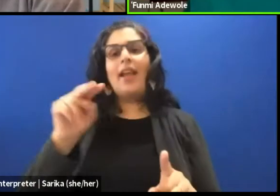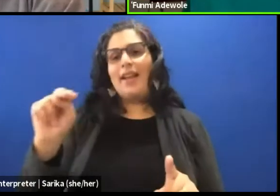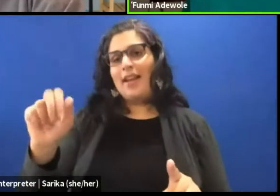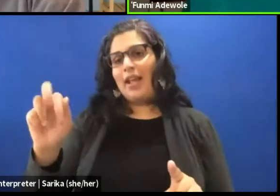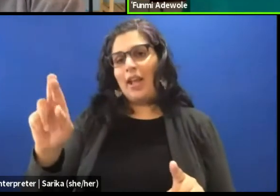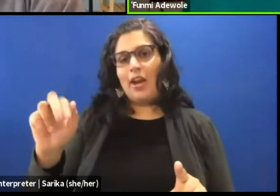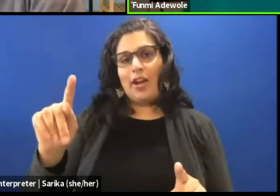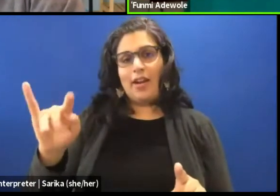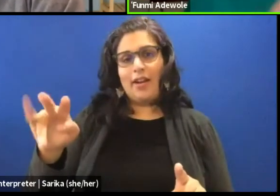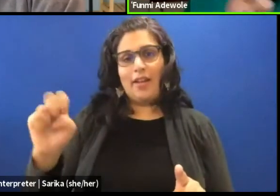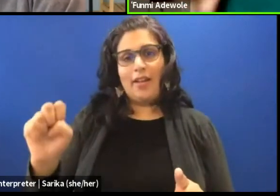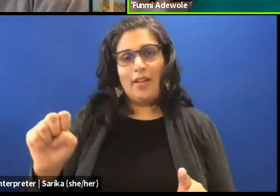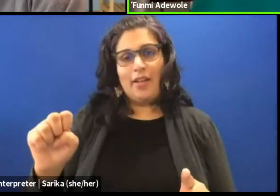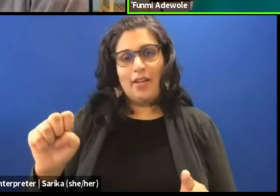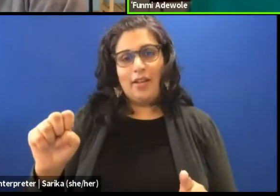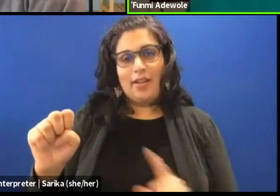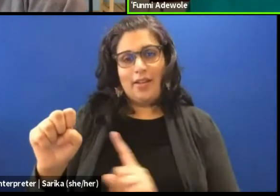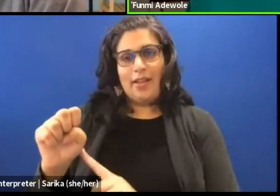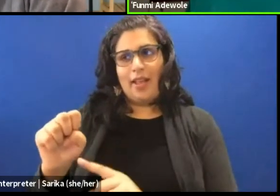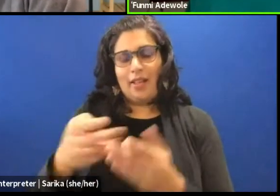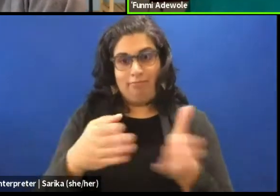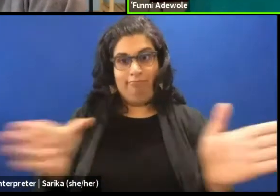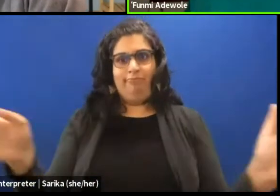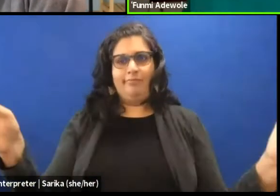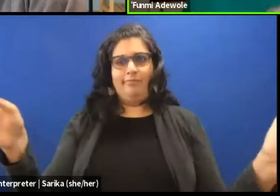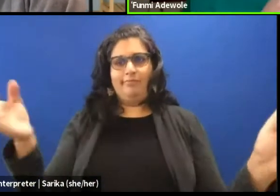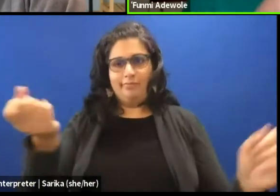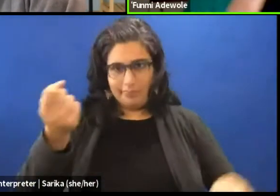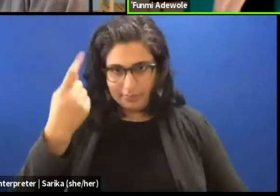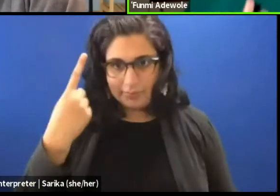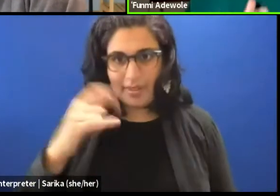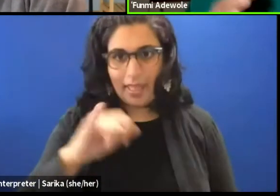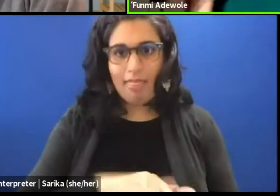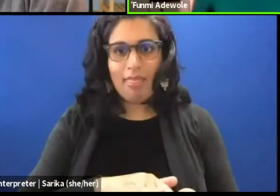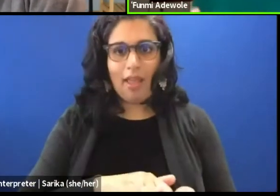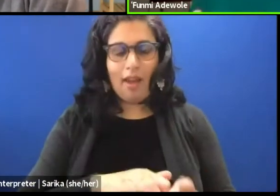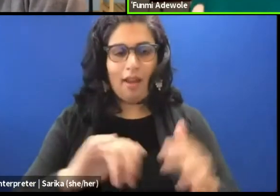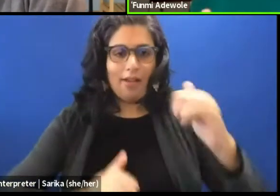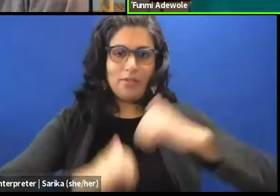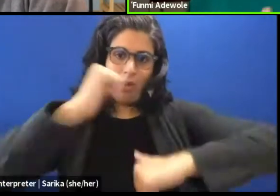in a very sort of broad sense, and that structuring is